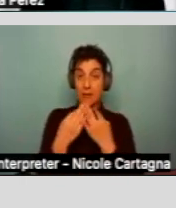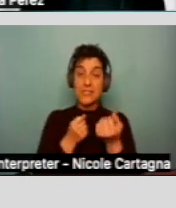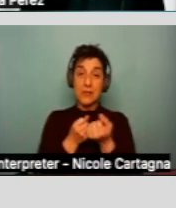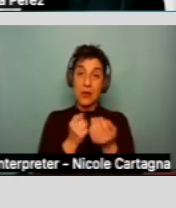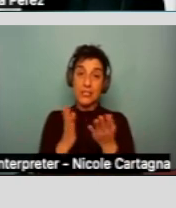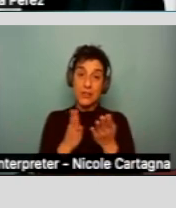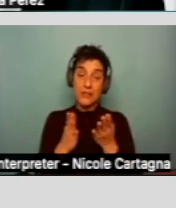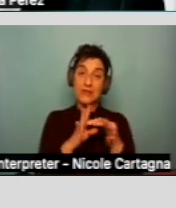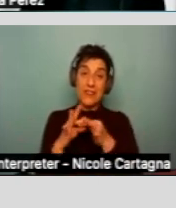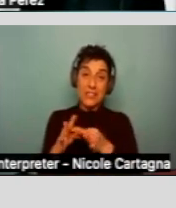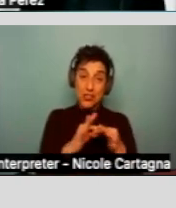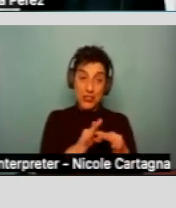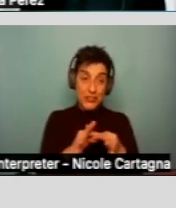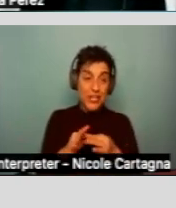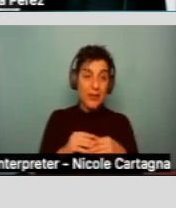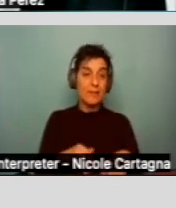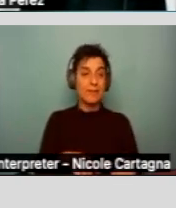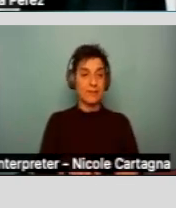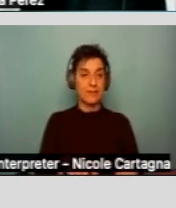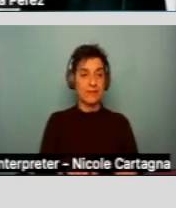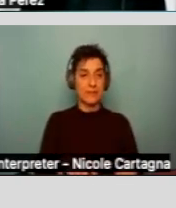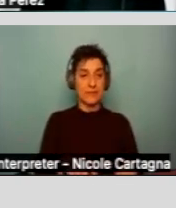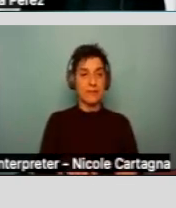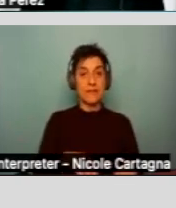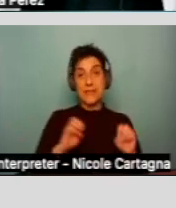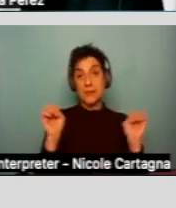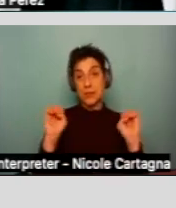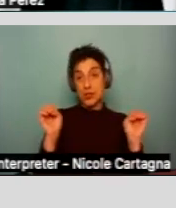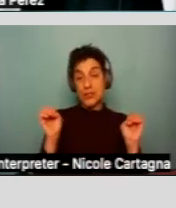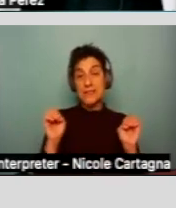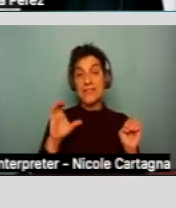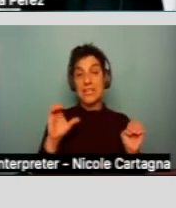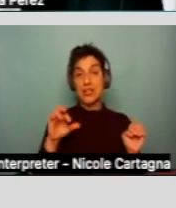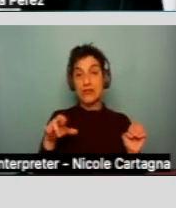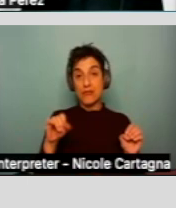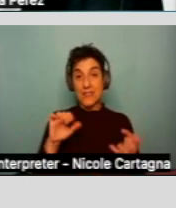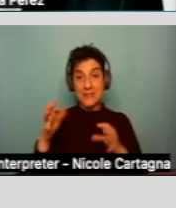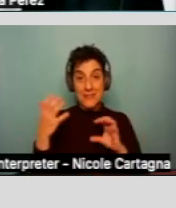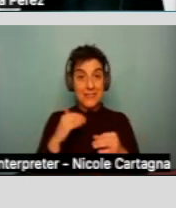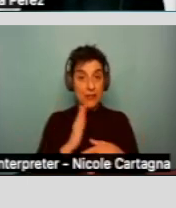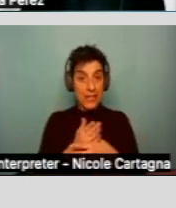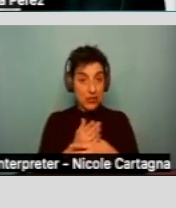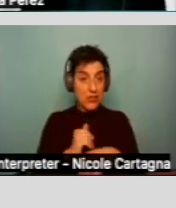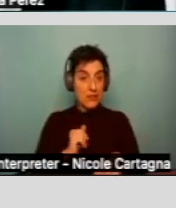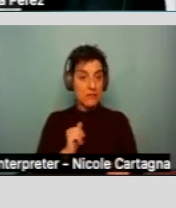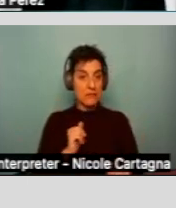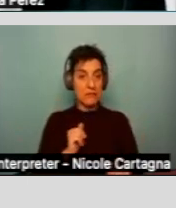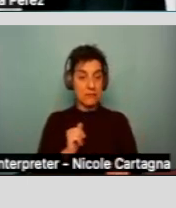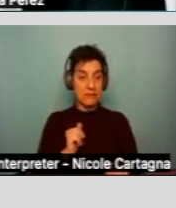services, and emergency and crisis intervention, recreation services, specialized equipment,